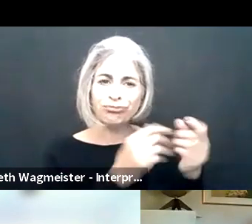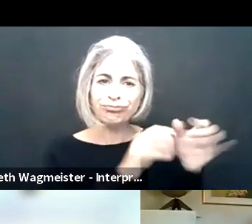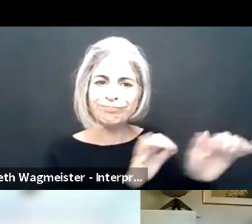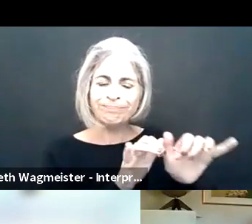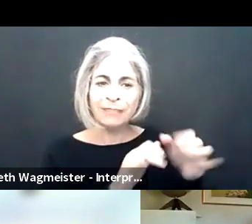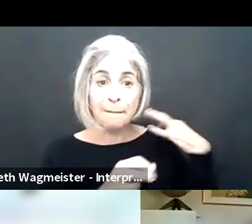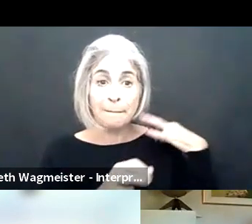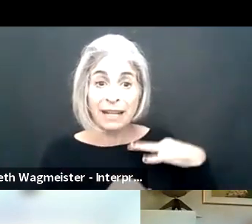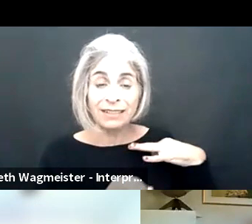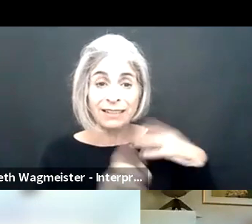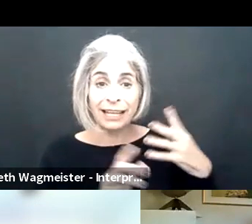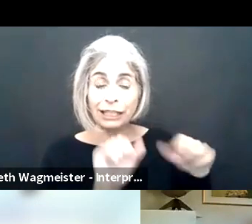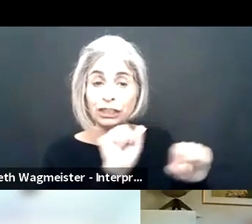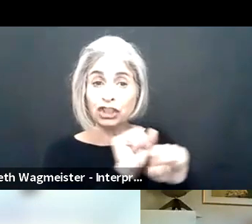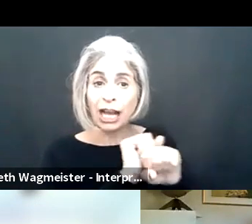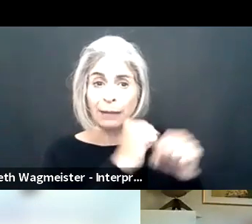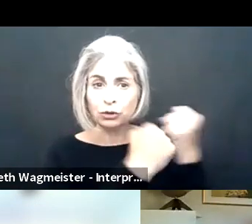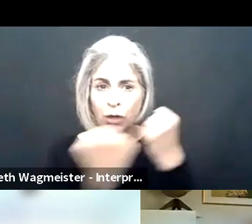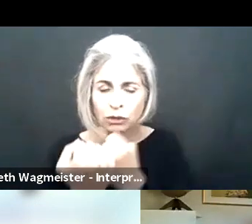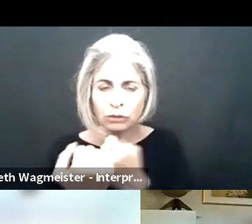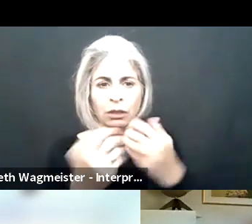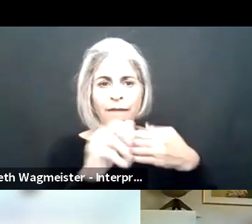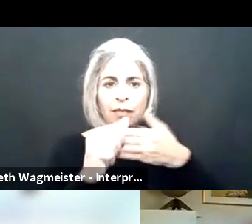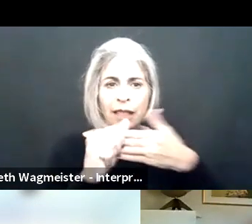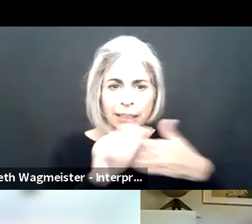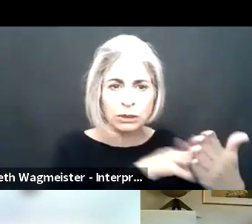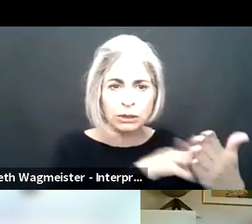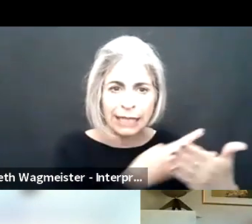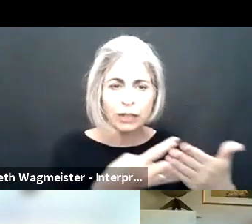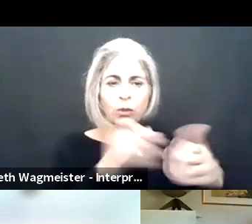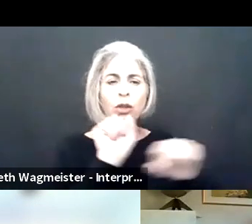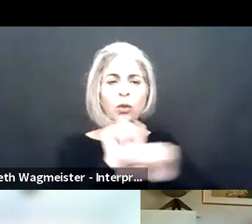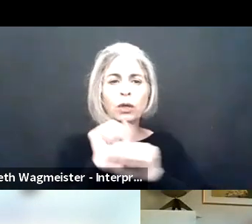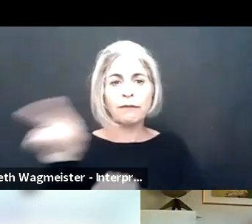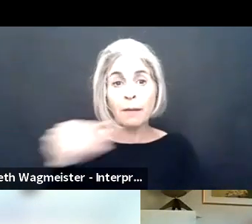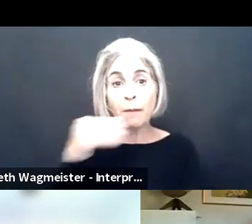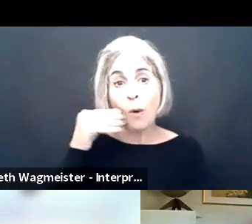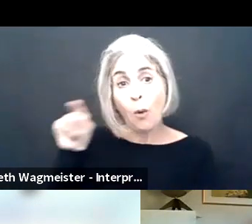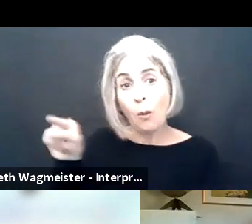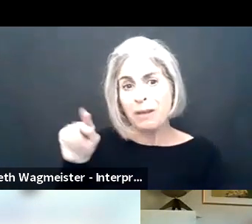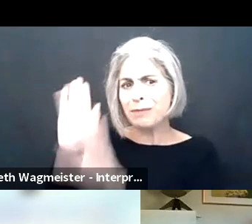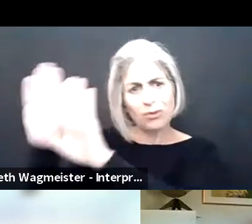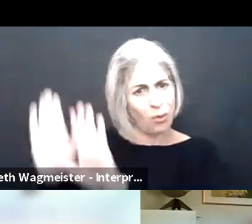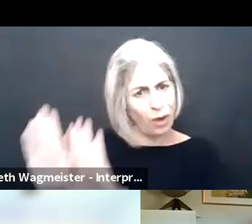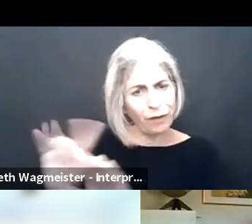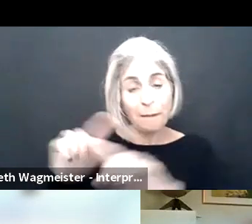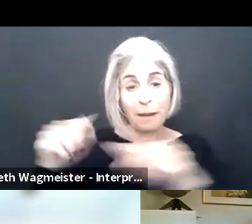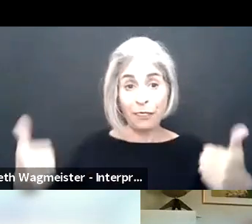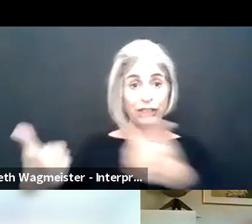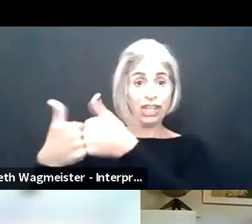structures and then looking at how tasks can be done benefits such as job